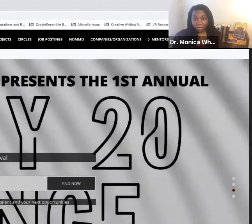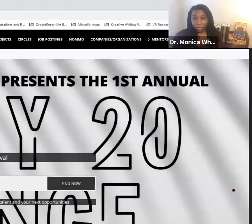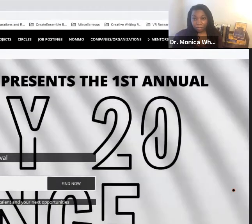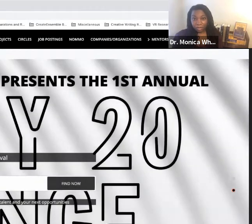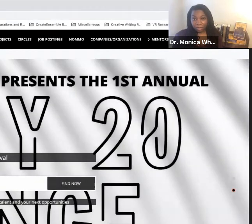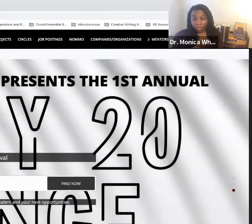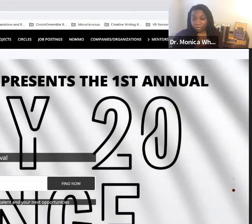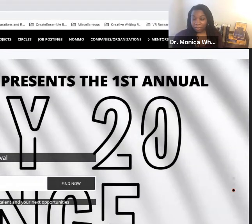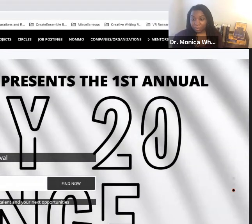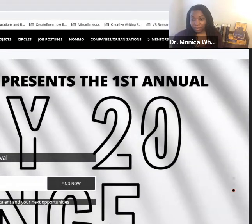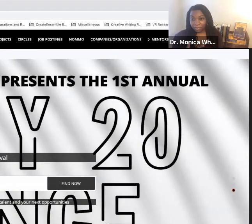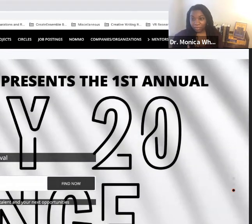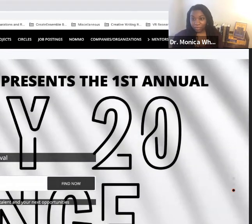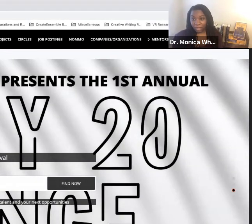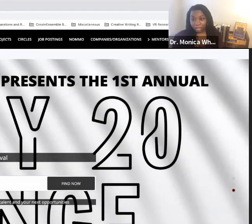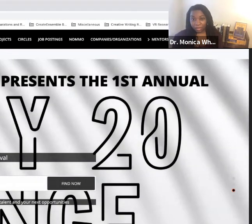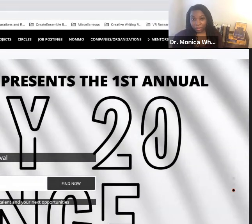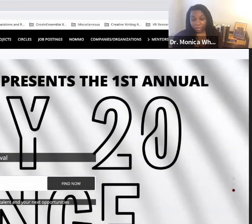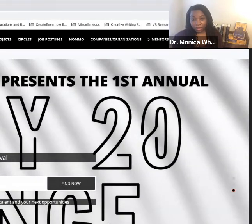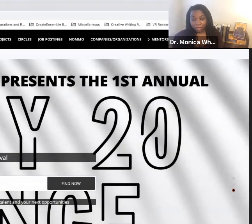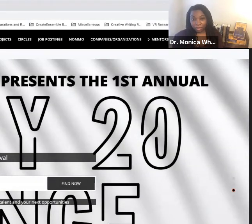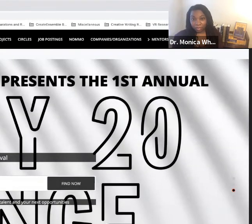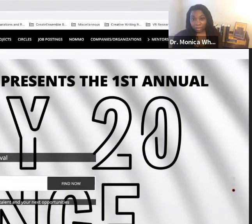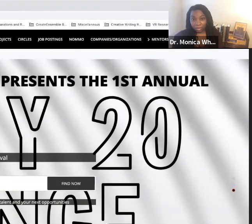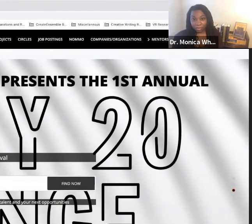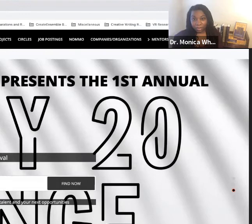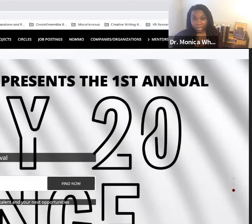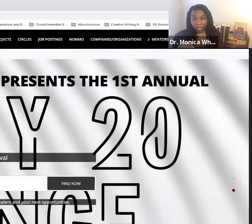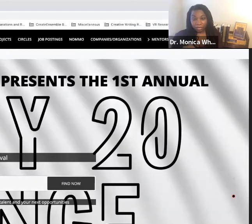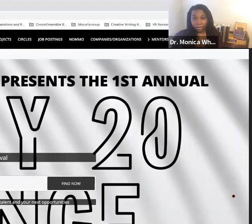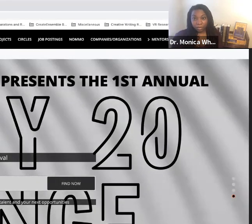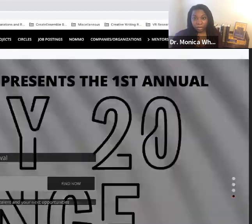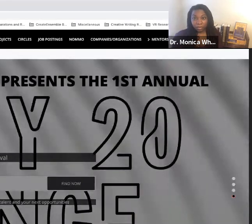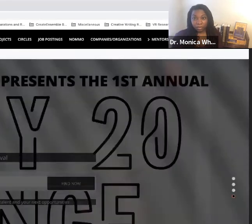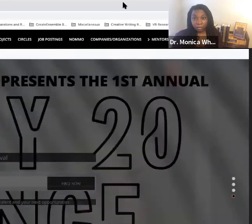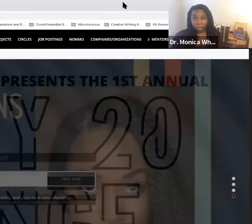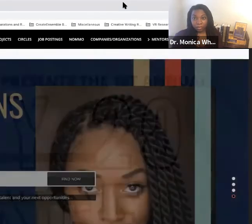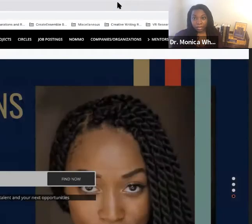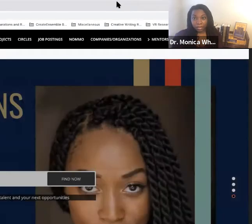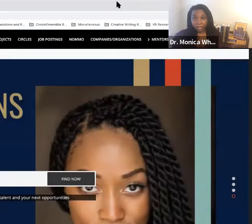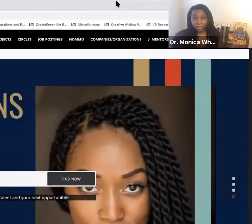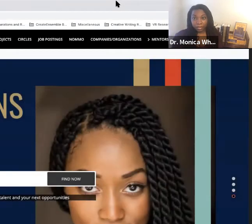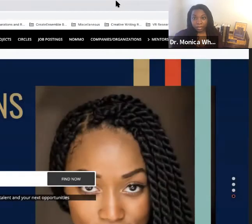If you wanna maybe just follow and you can create your profile here.